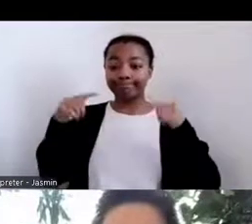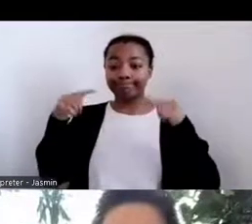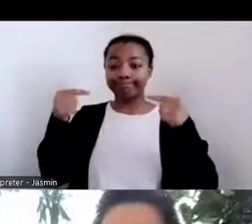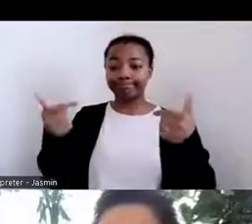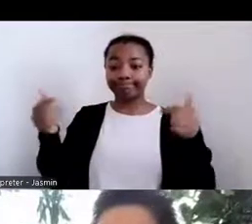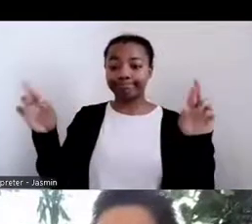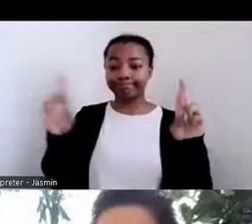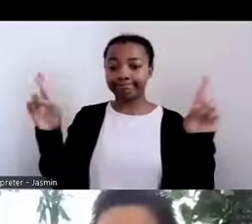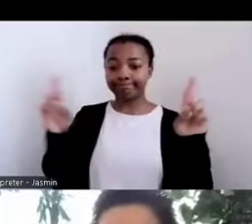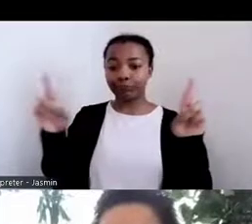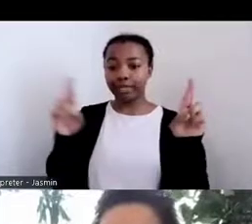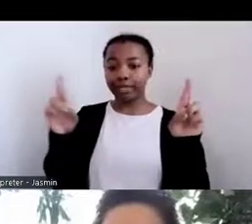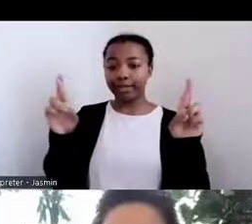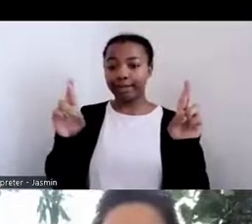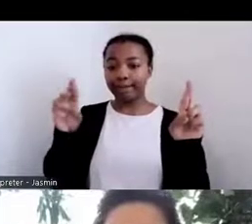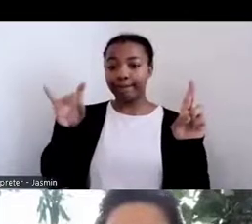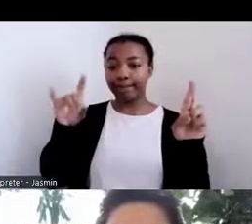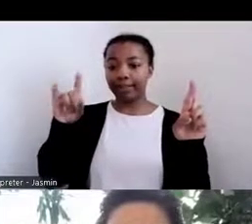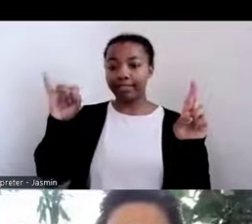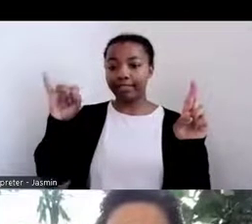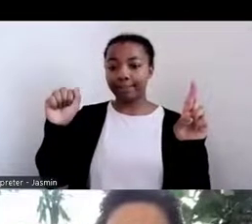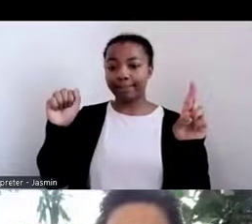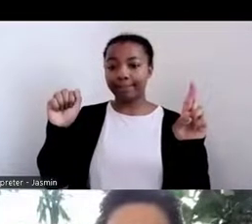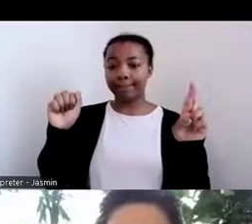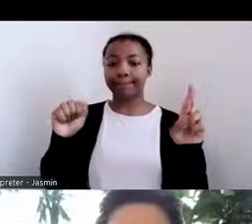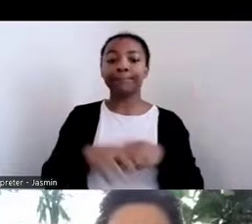We have to be at the table from the youth to the elders.